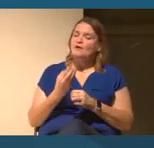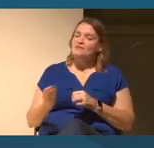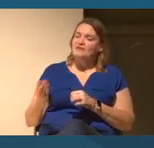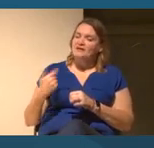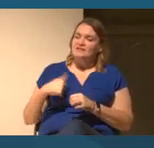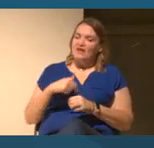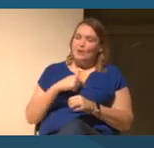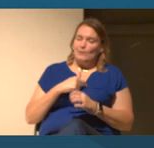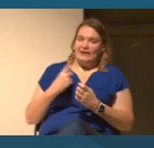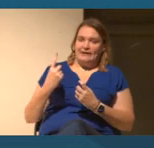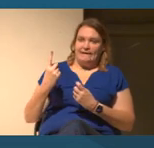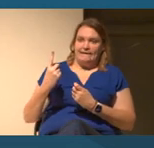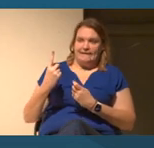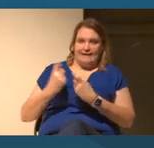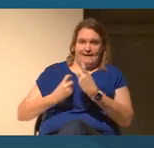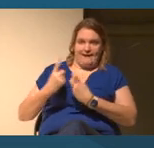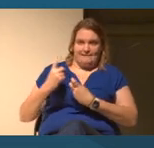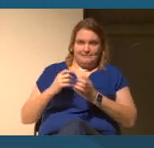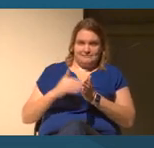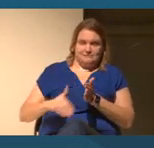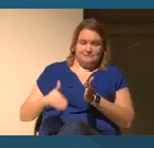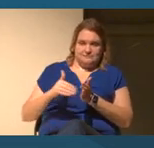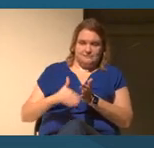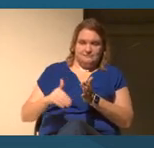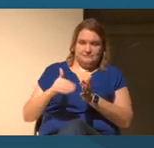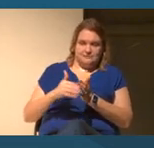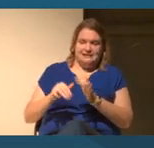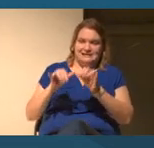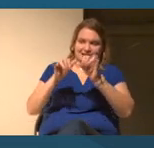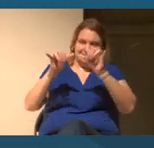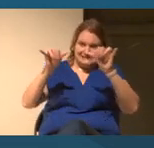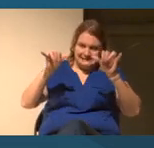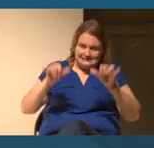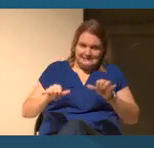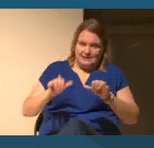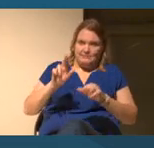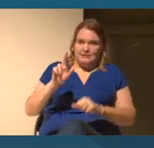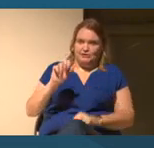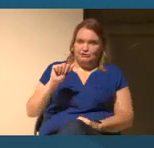about most frequently is systemic racism and how do we really start to understand this?